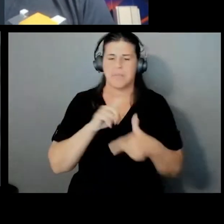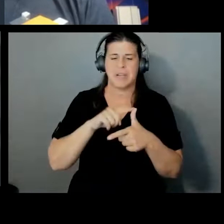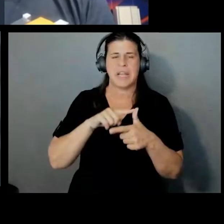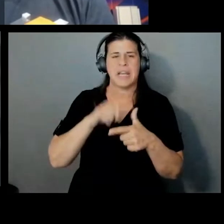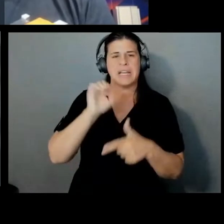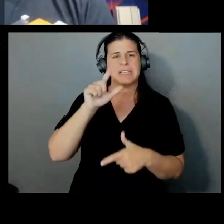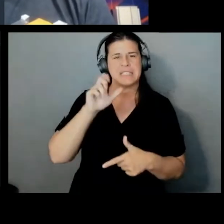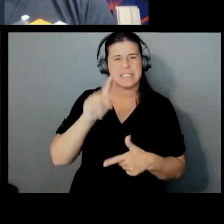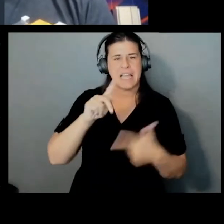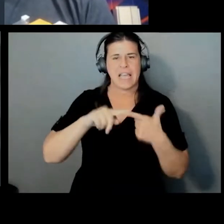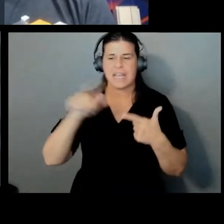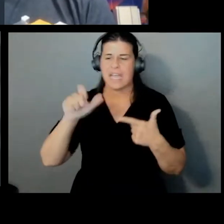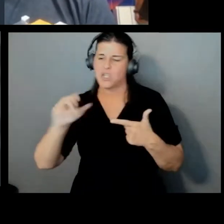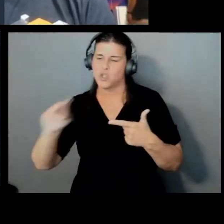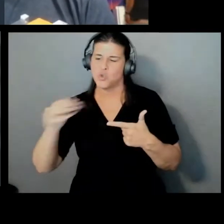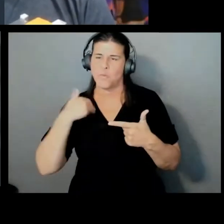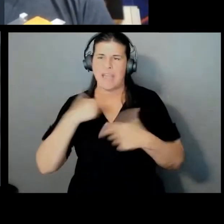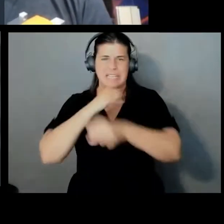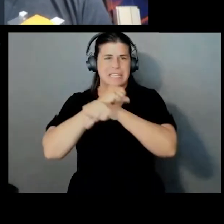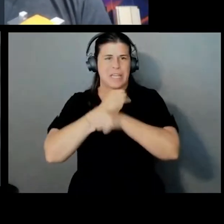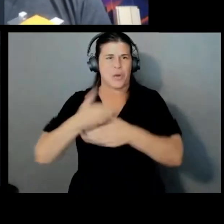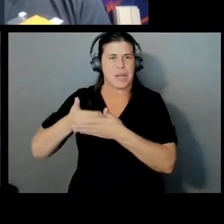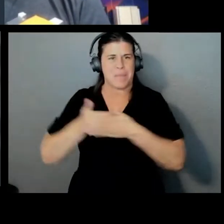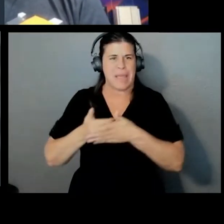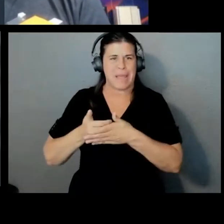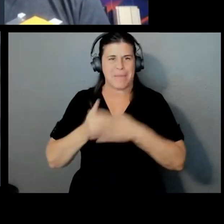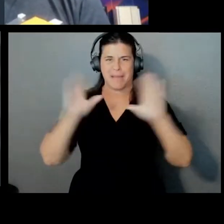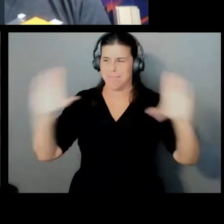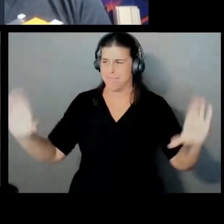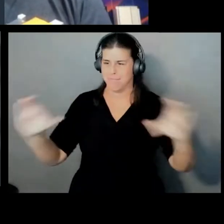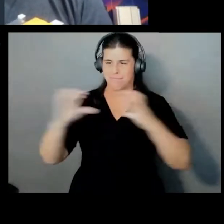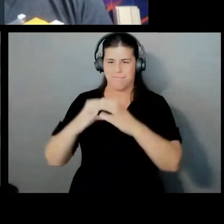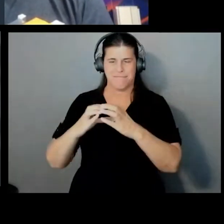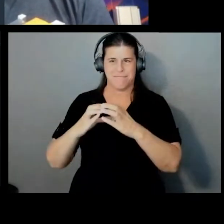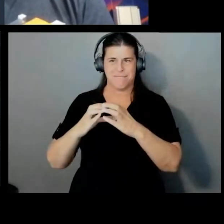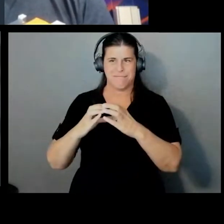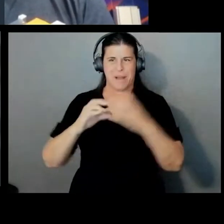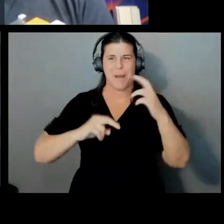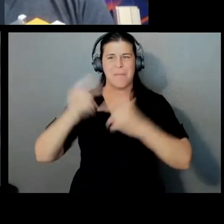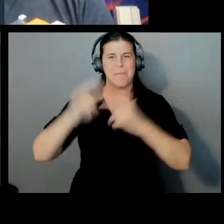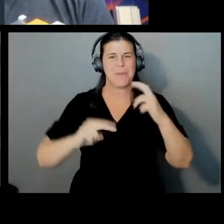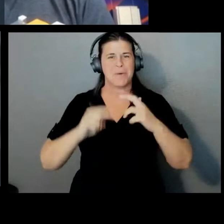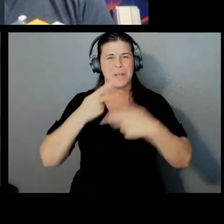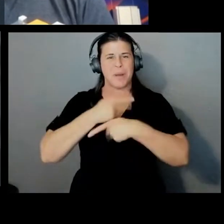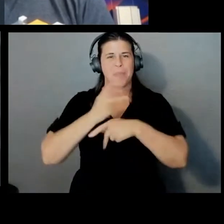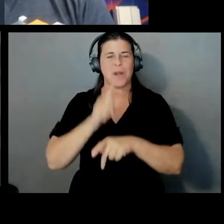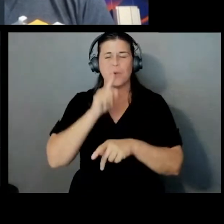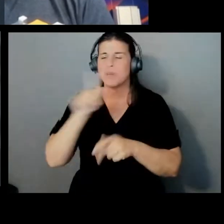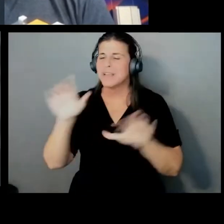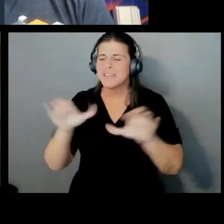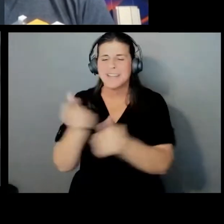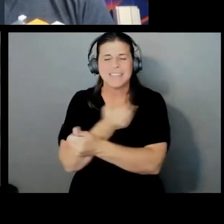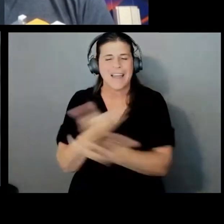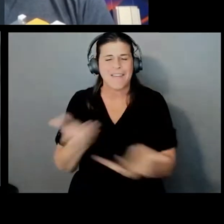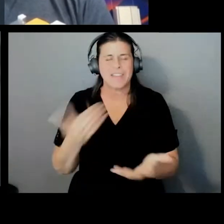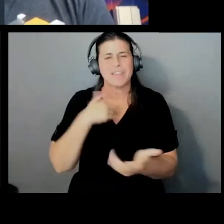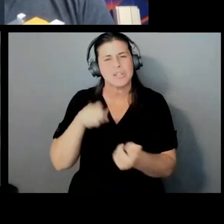So we're kind of building a product that does all of the things, and there are certain circumstances when those things need to be protected differently.